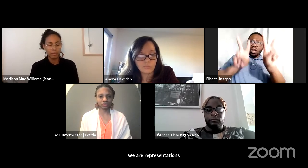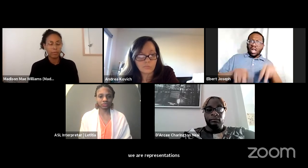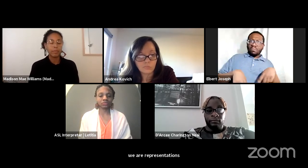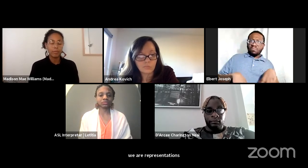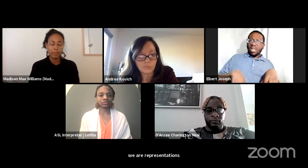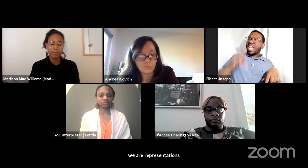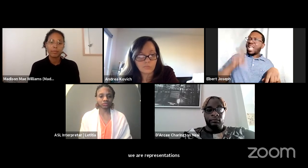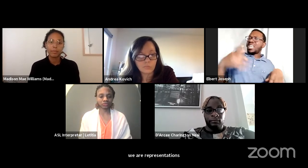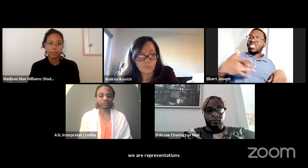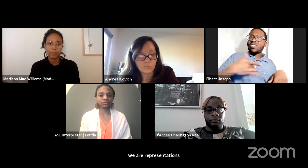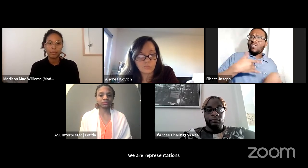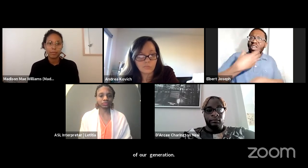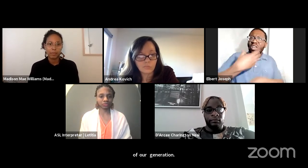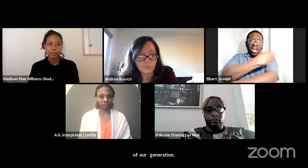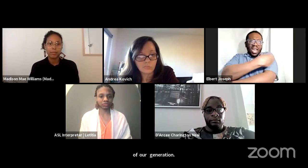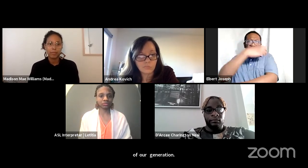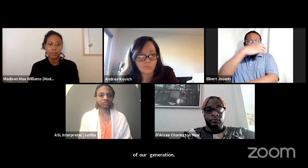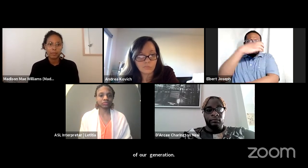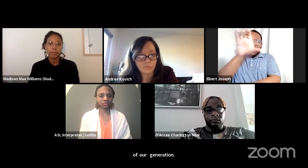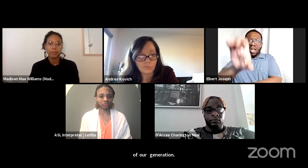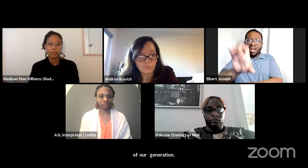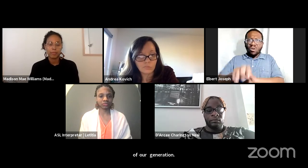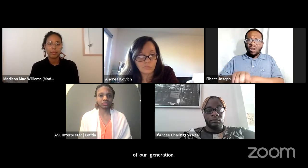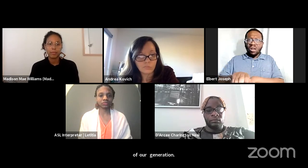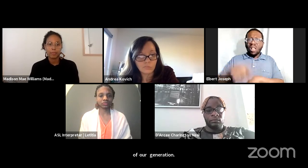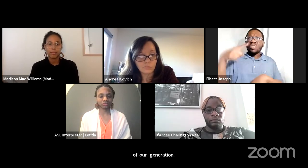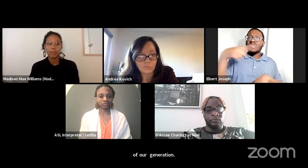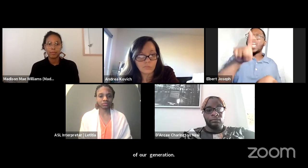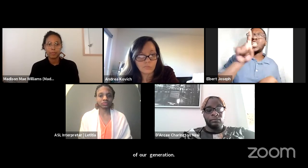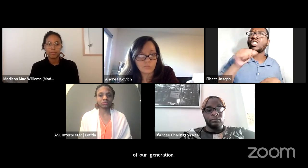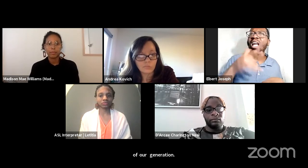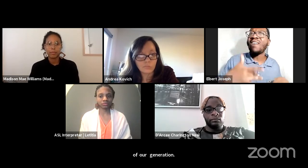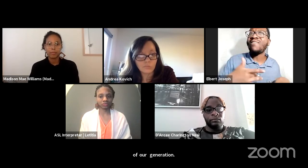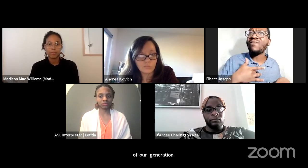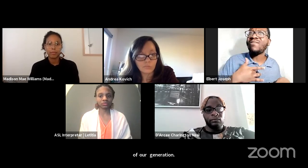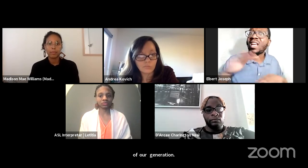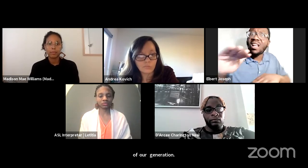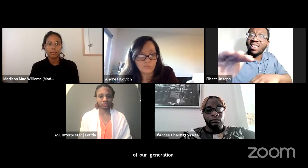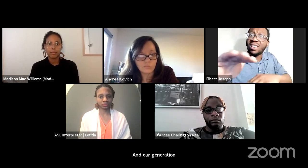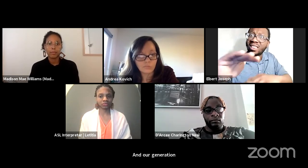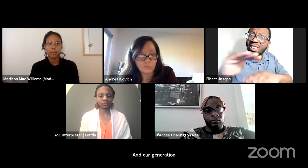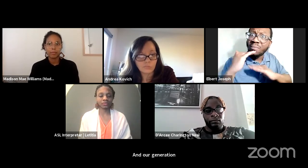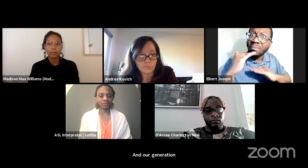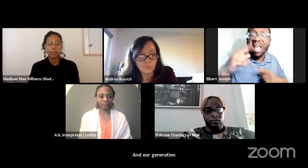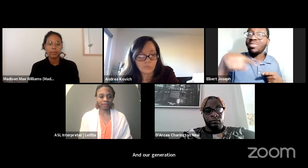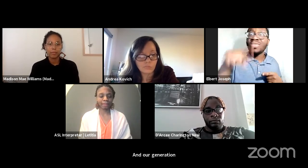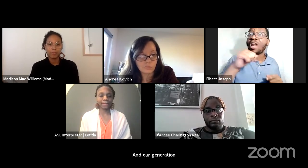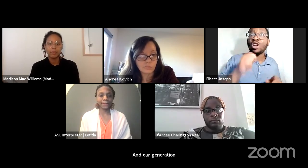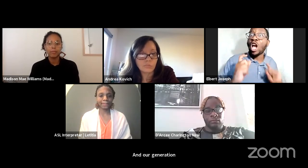and our generation needs to have people that they can look up to